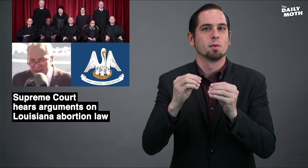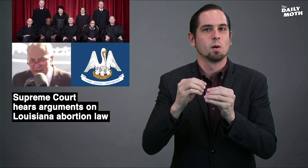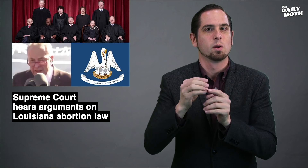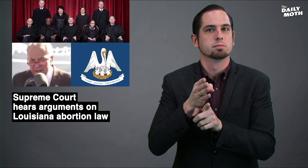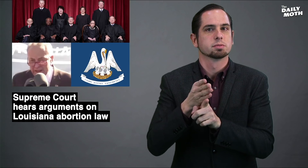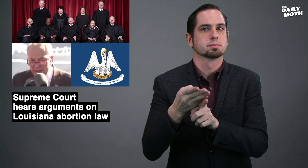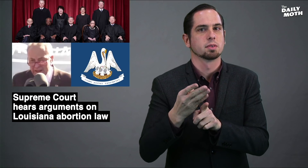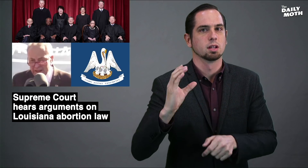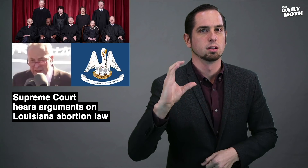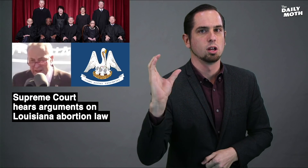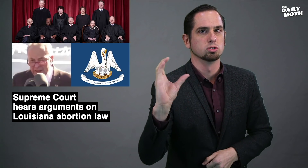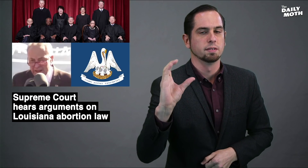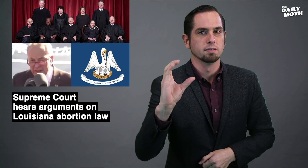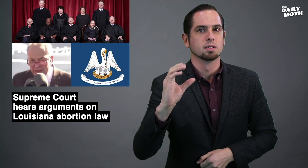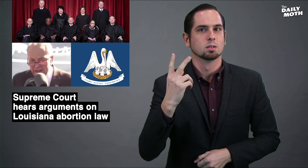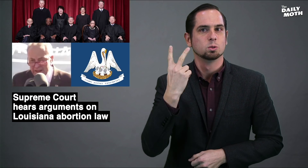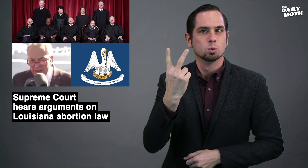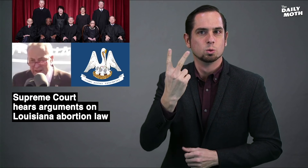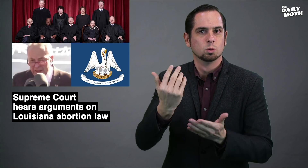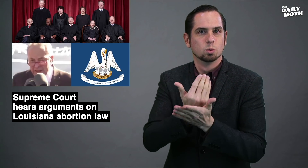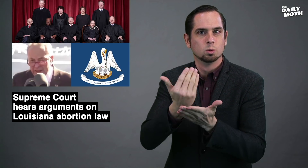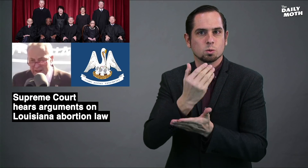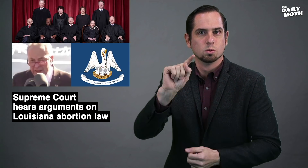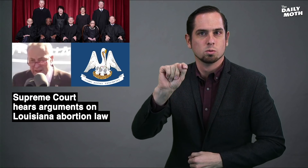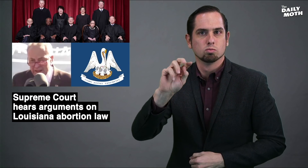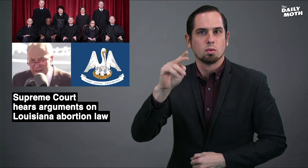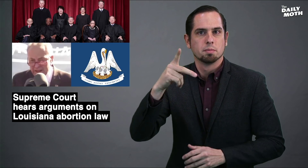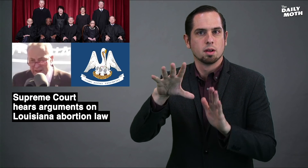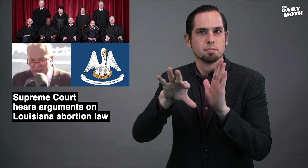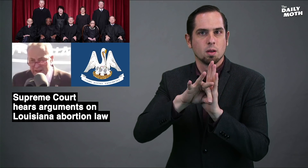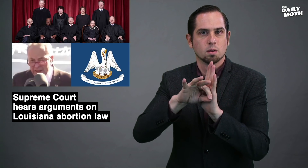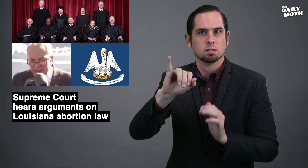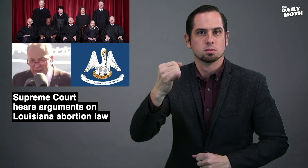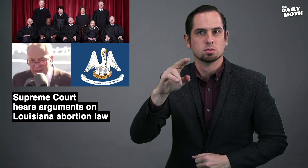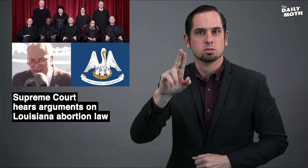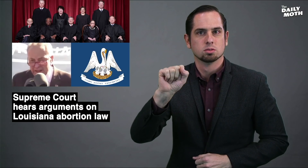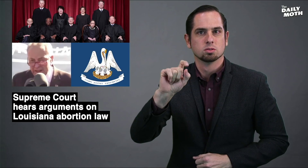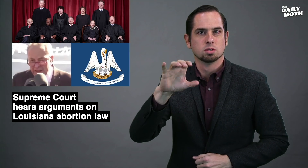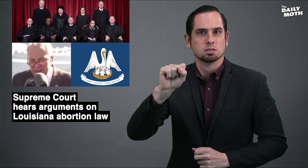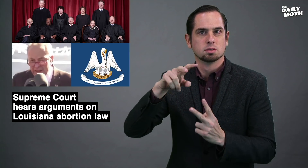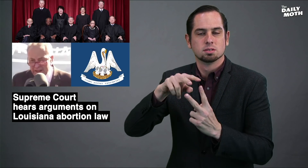leans conservative with two new Trump-appointed justices -